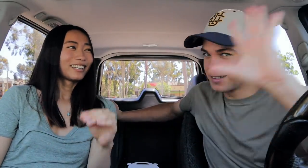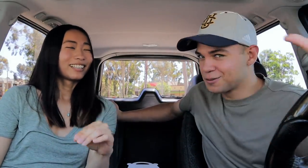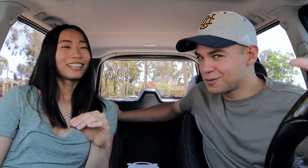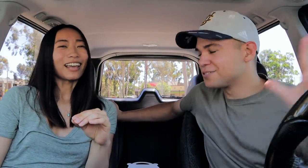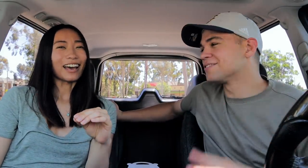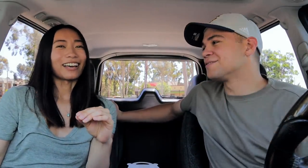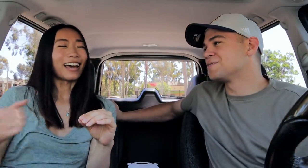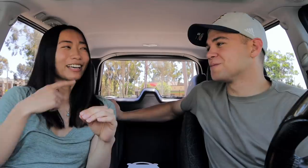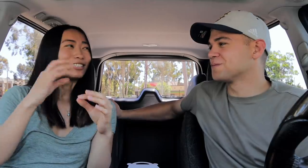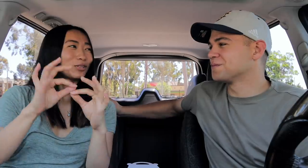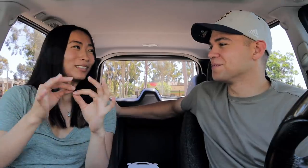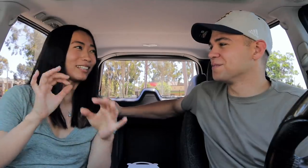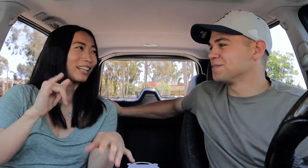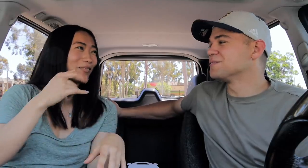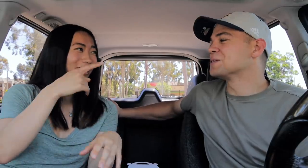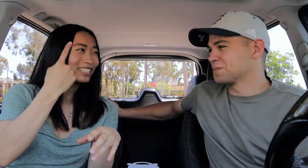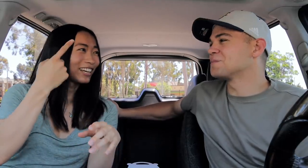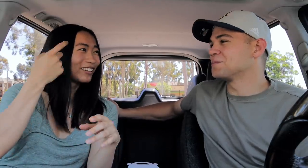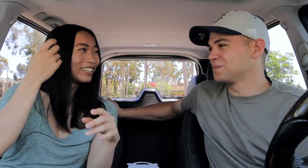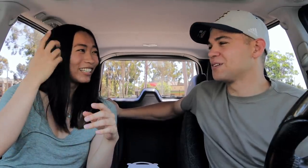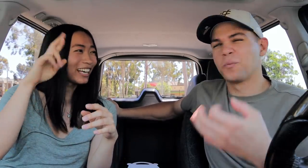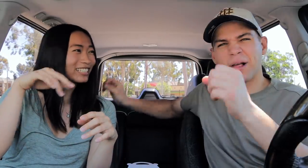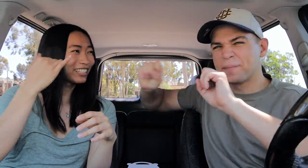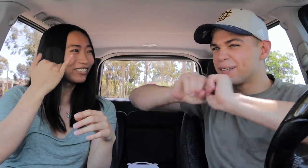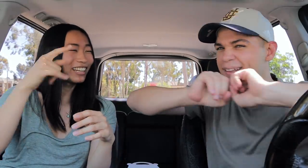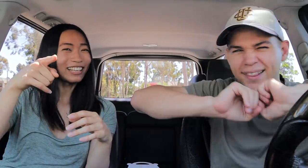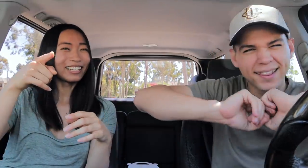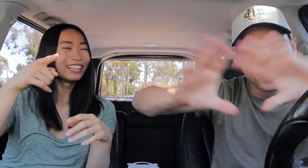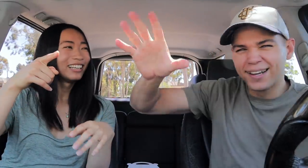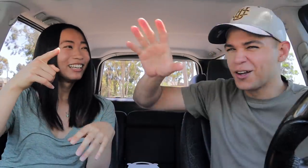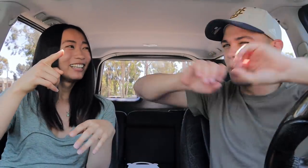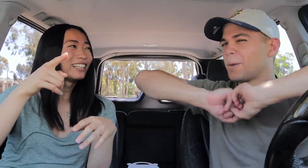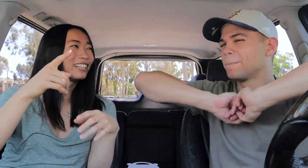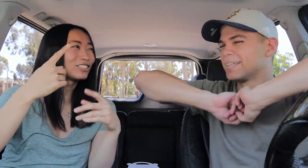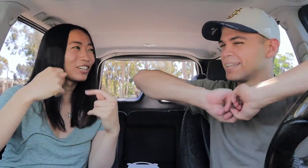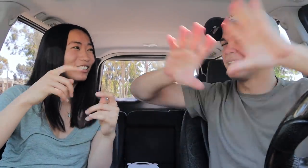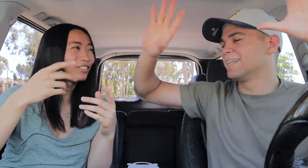To be clear Yeah. I interpreted that because I realize that if they Make it clear!